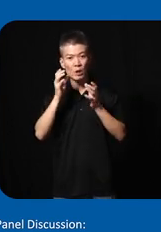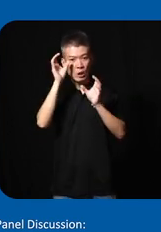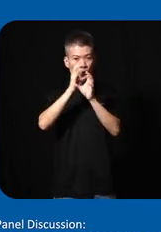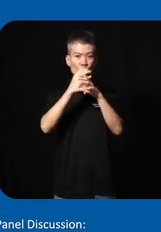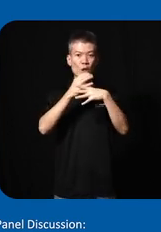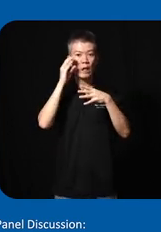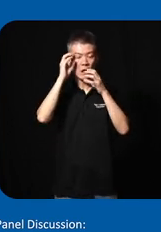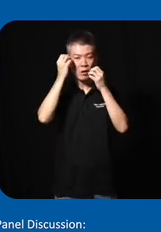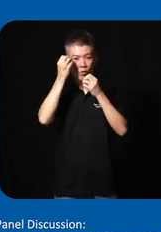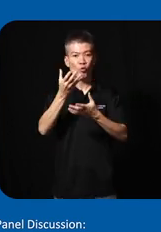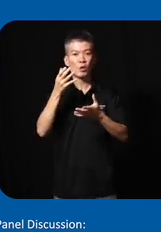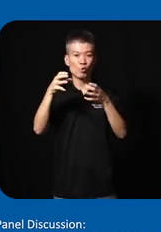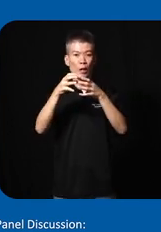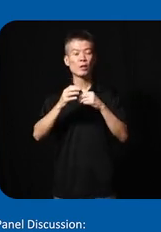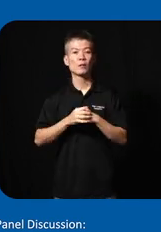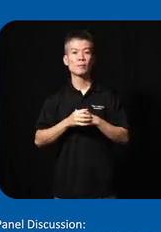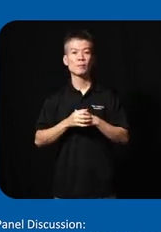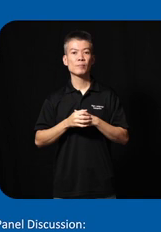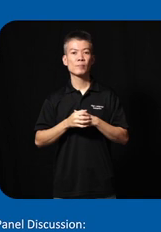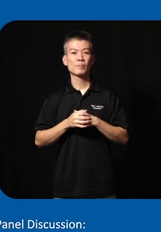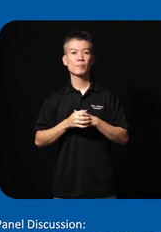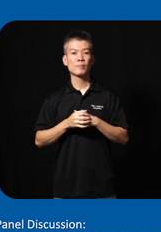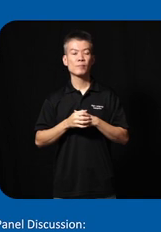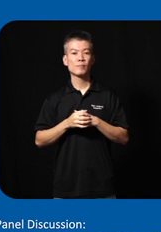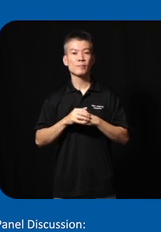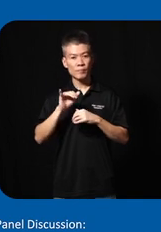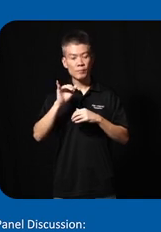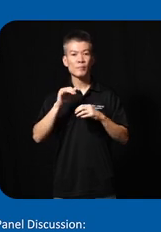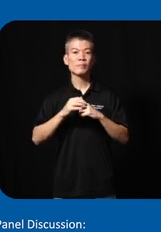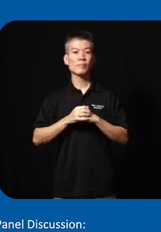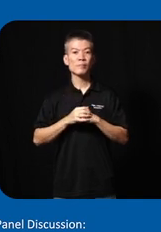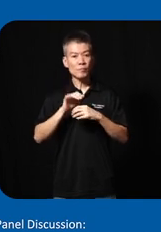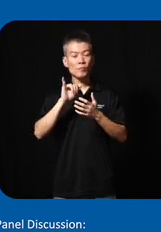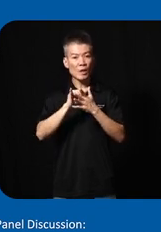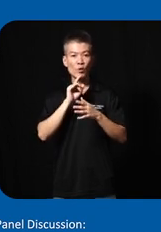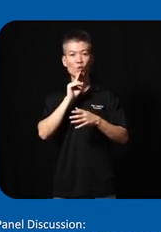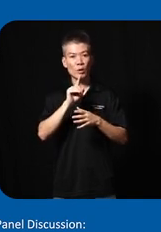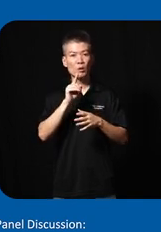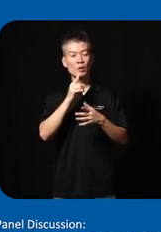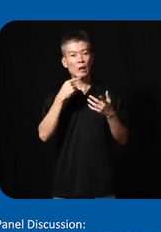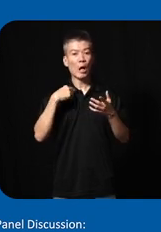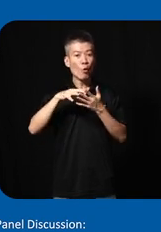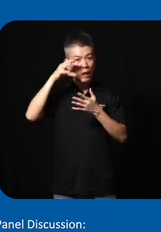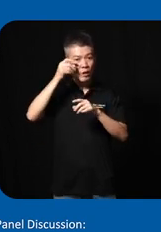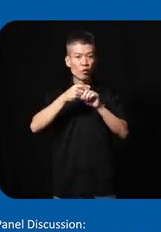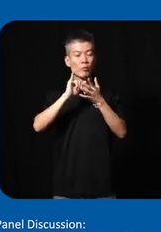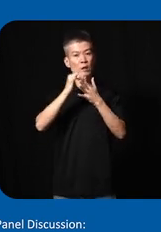information together yep so that's really our learnings from this five years I don't think the